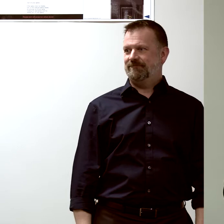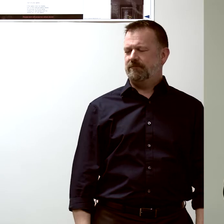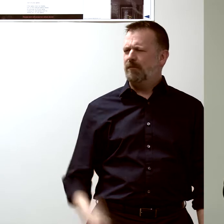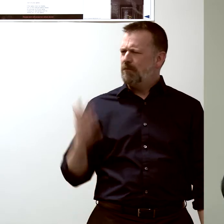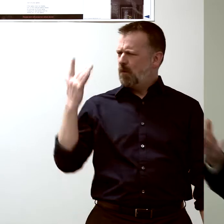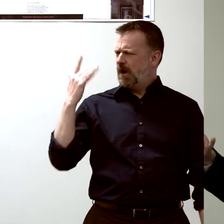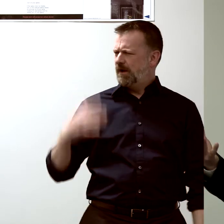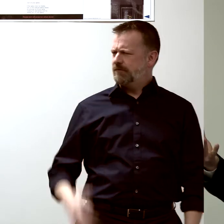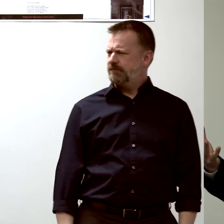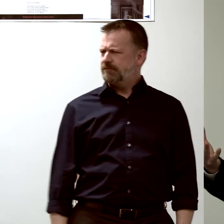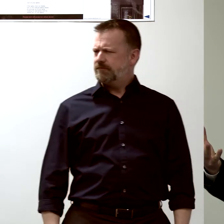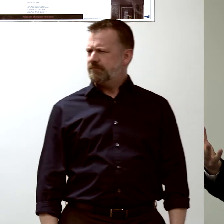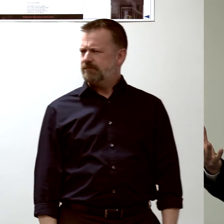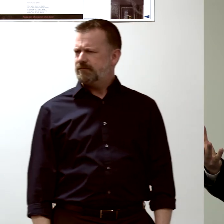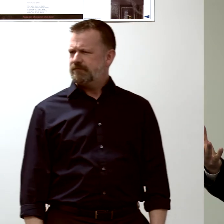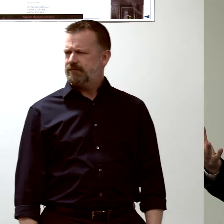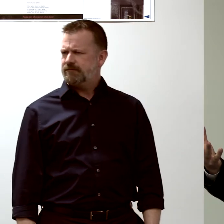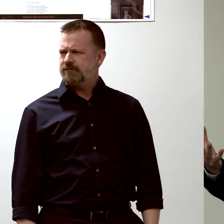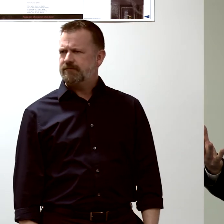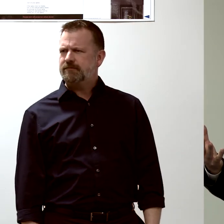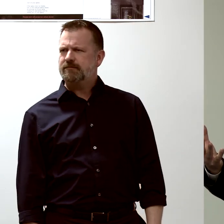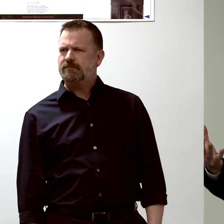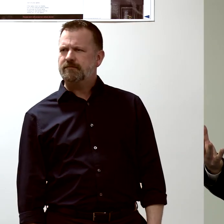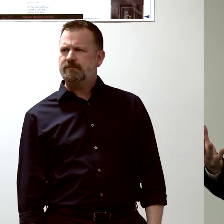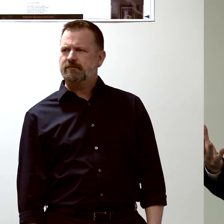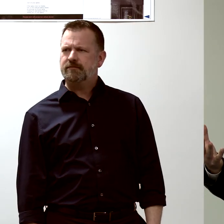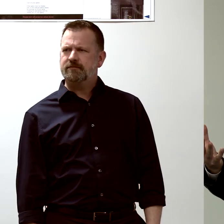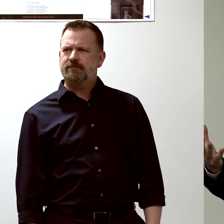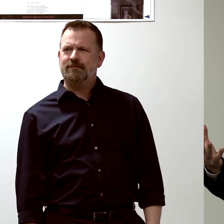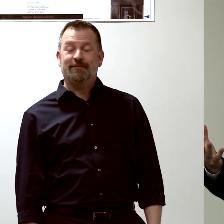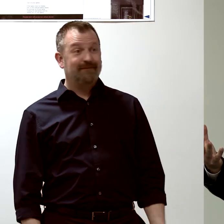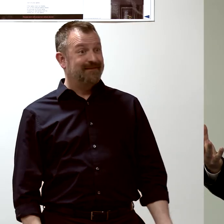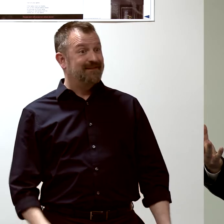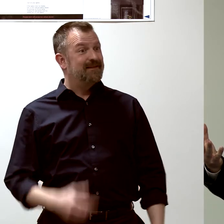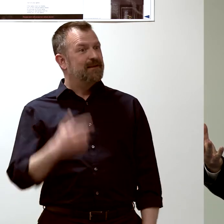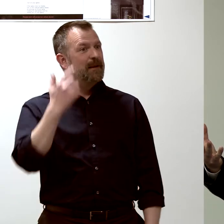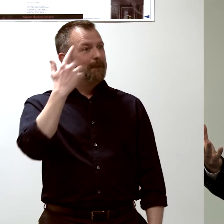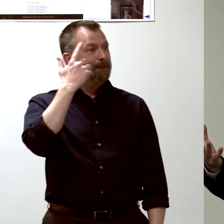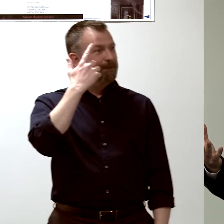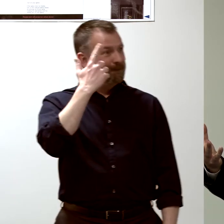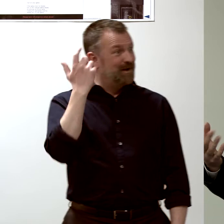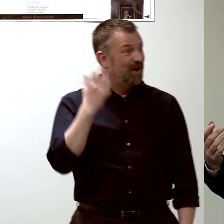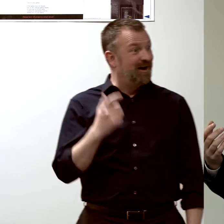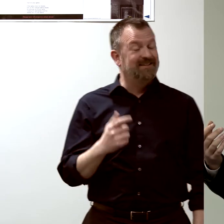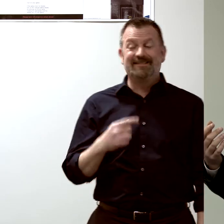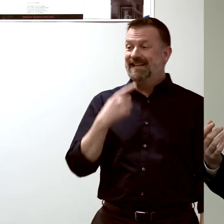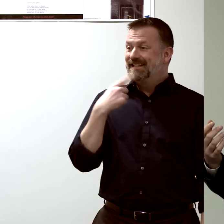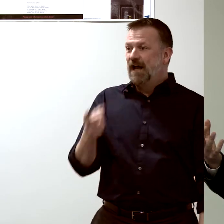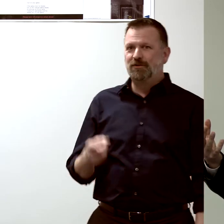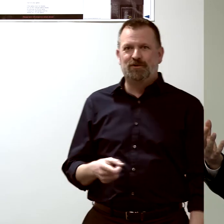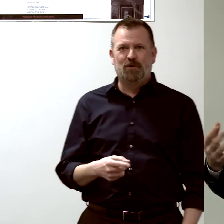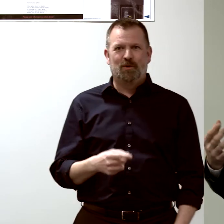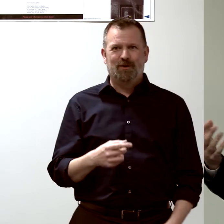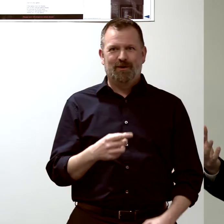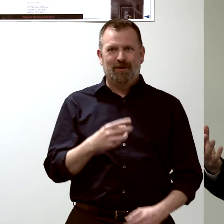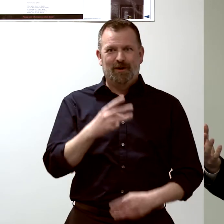Why is that? Because it tells you that the world doesn't work